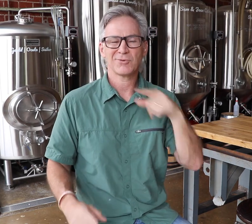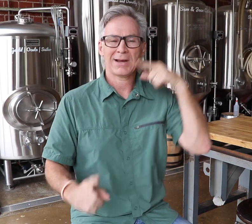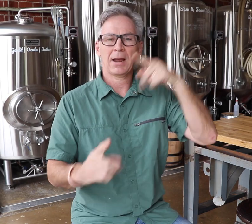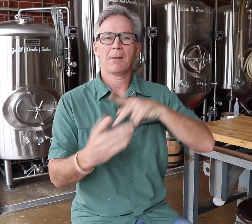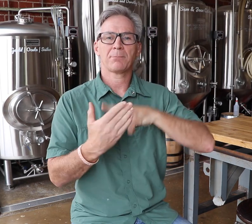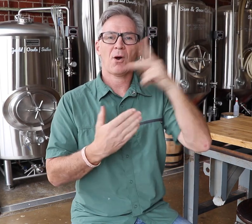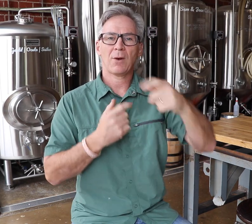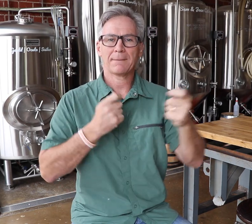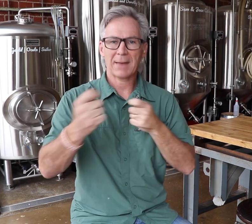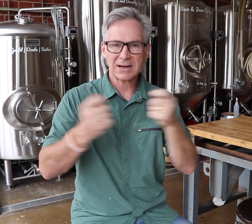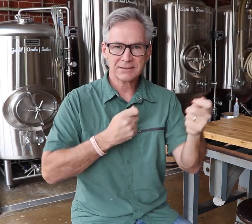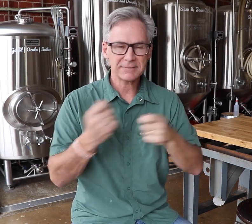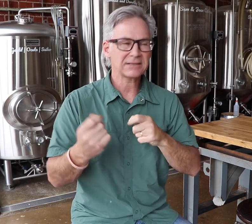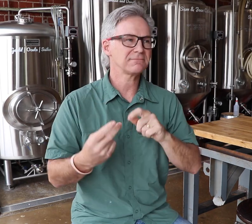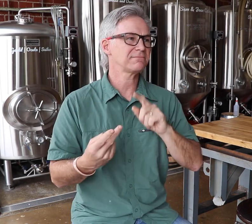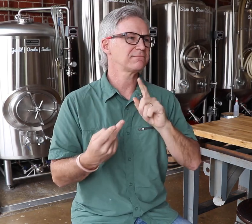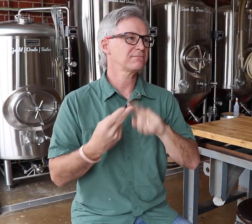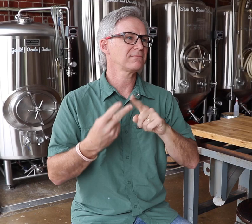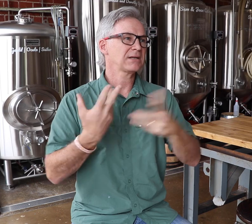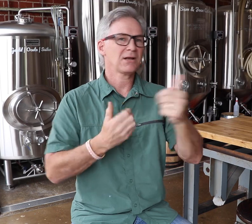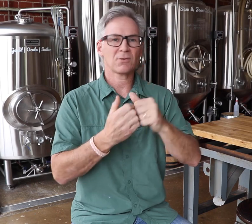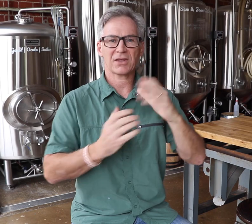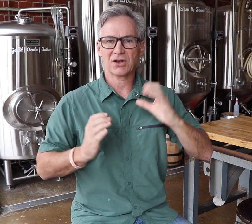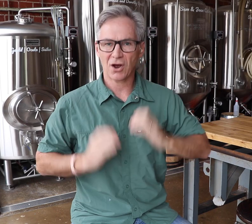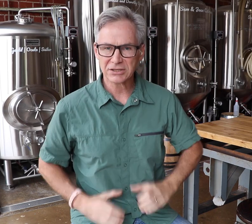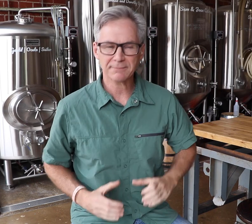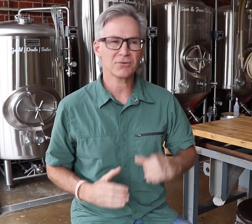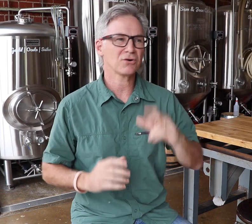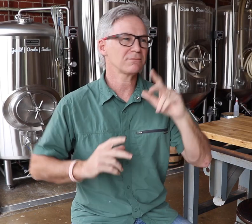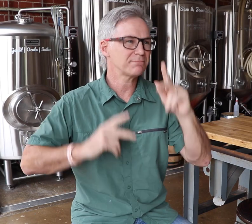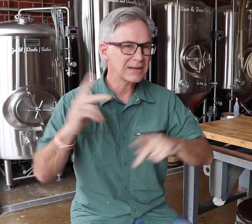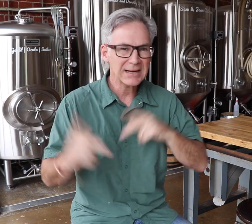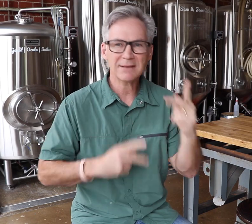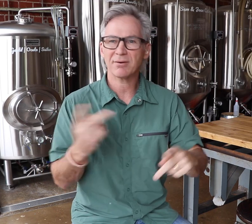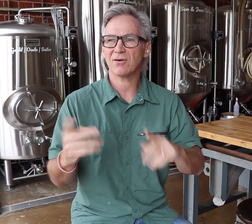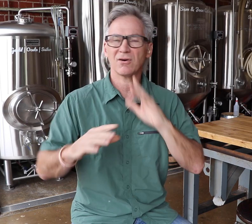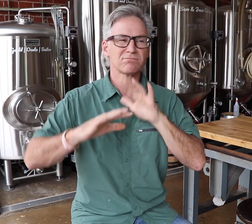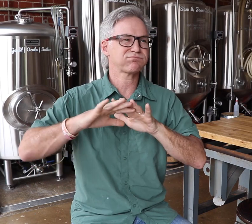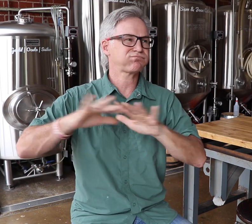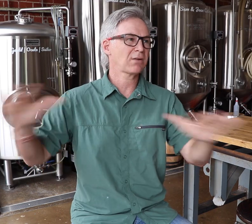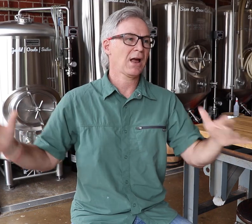I mean, to open a business you need to be able to manage your projects, interact with customers, and other people from all walks of life.